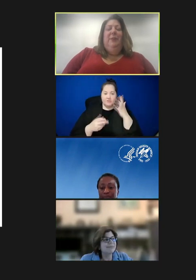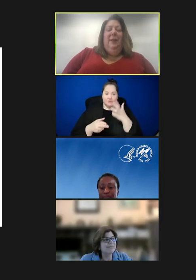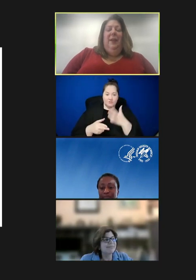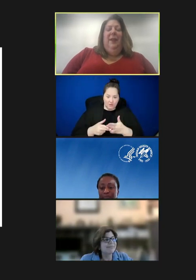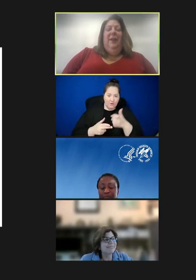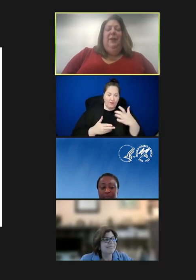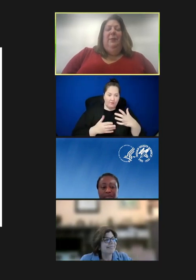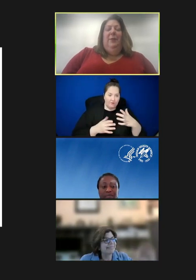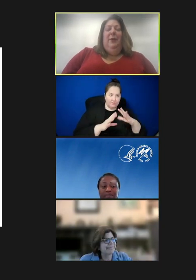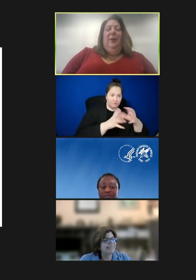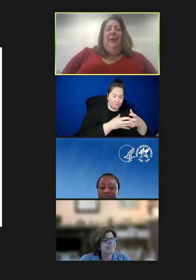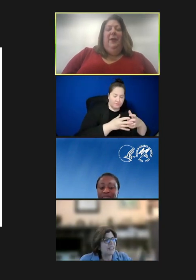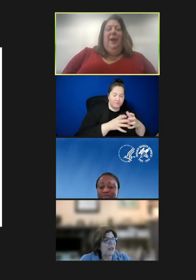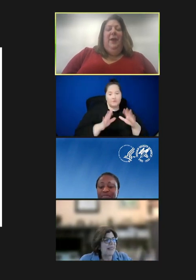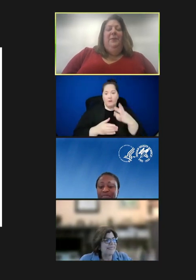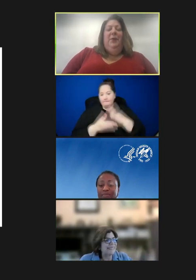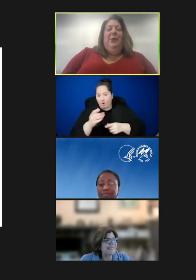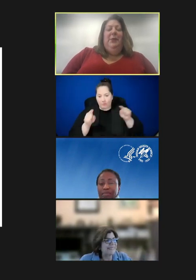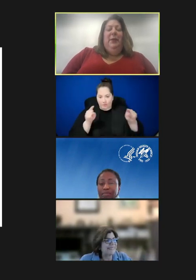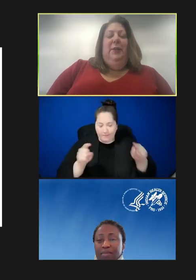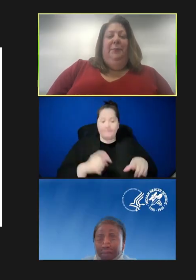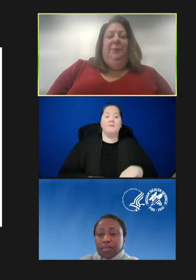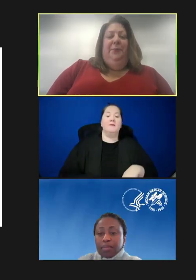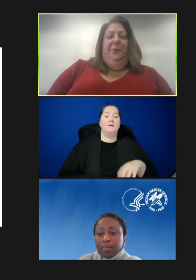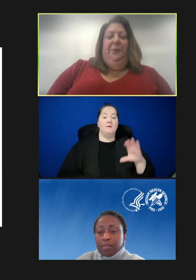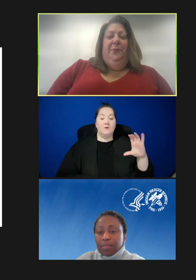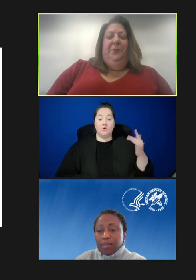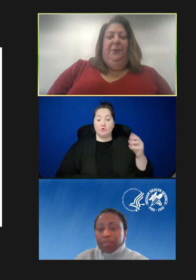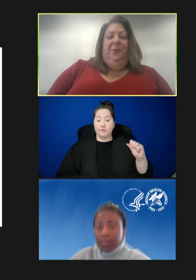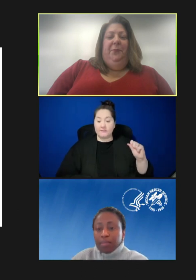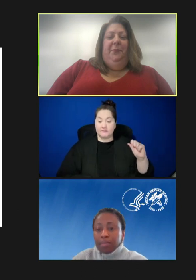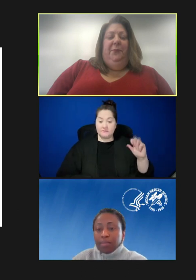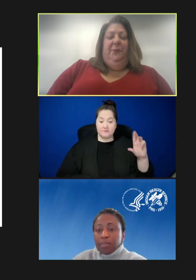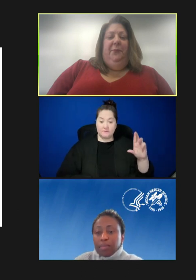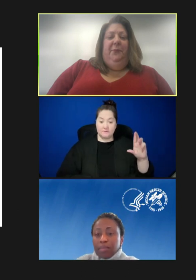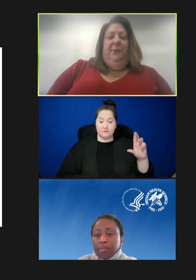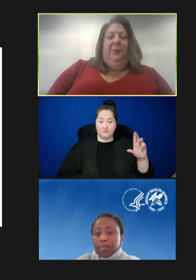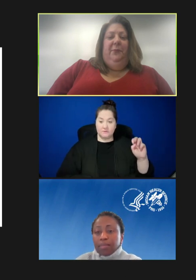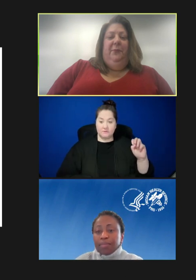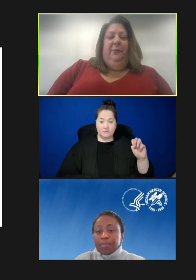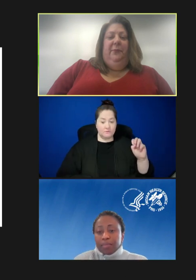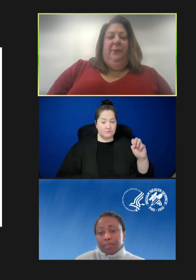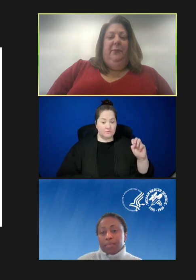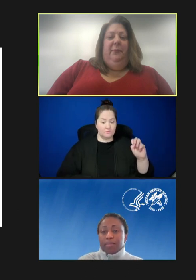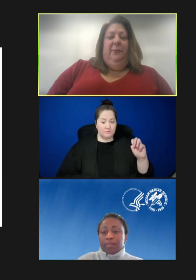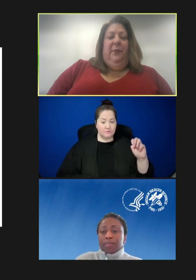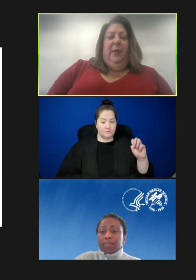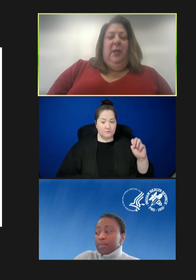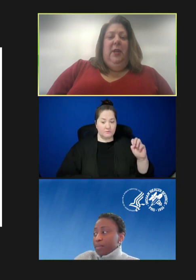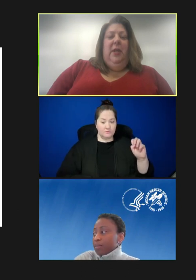but you're on both here. Chris Regal? Claire Hannan?